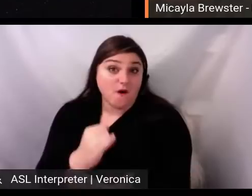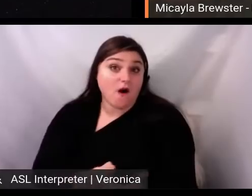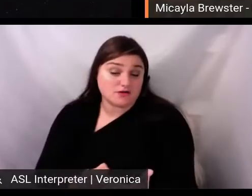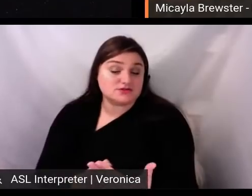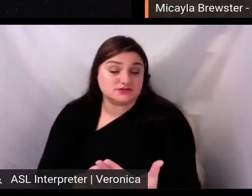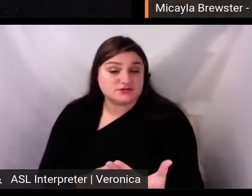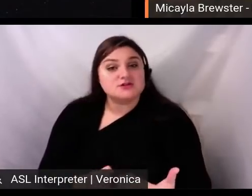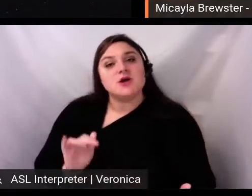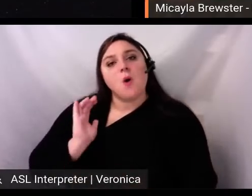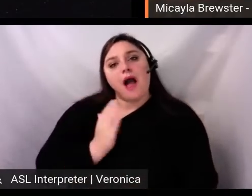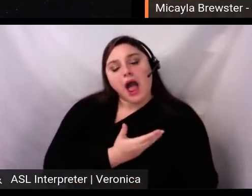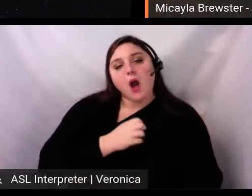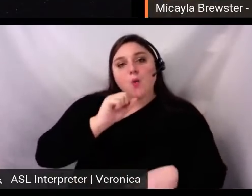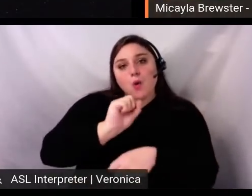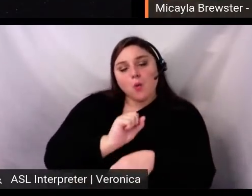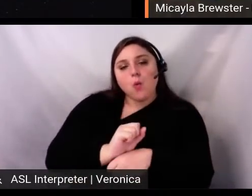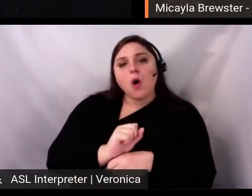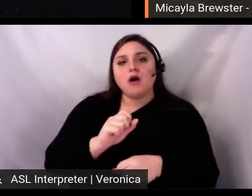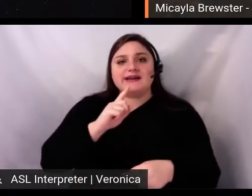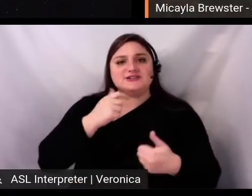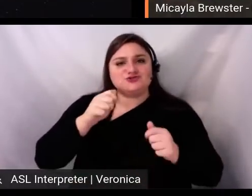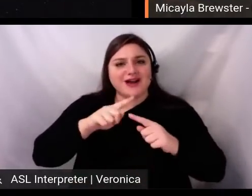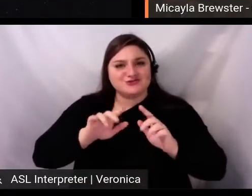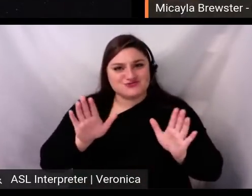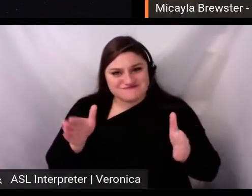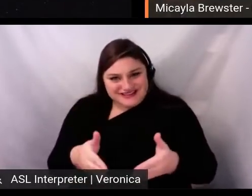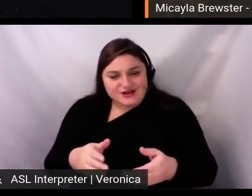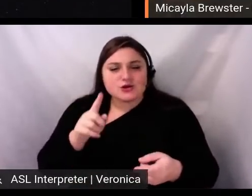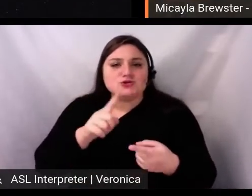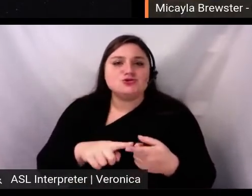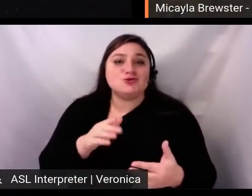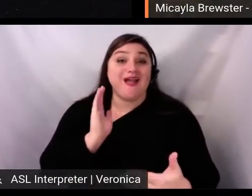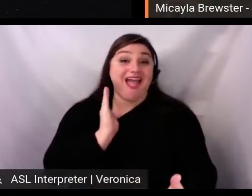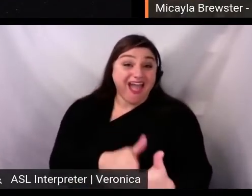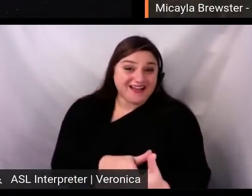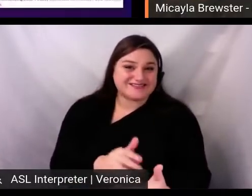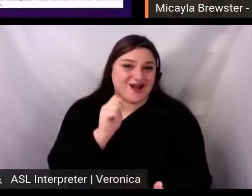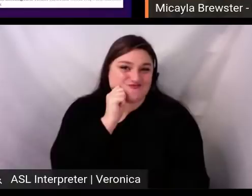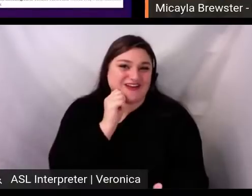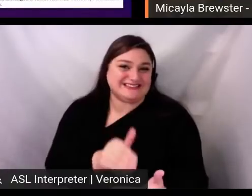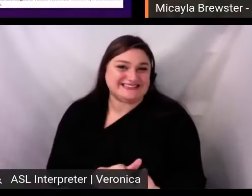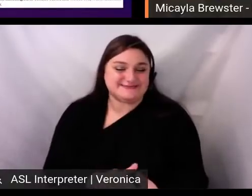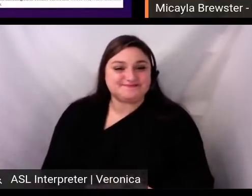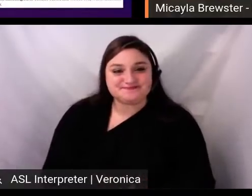towards an antiracist theater community. So since our inception,